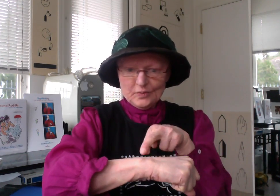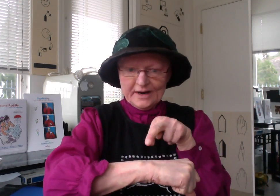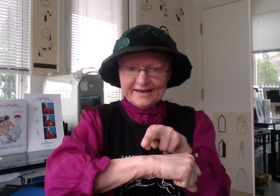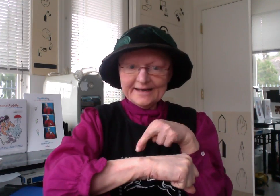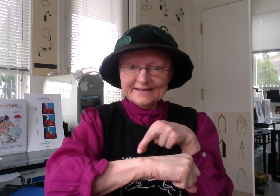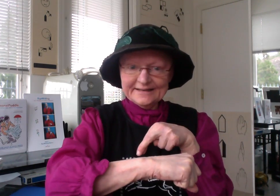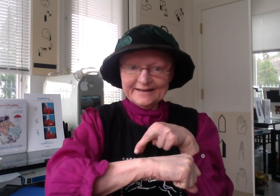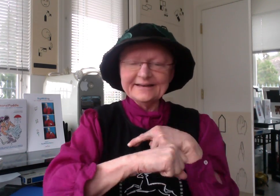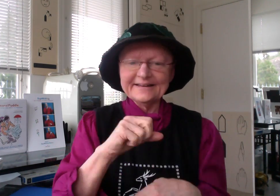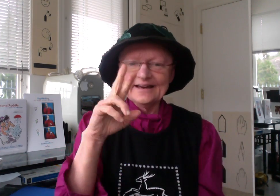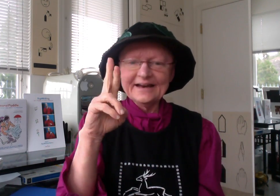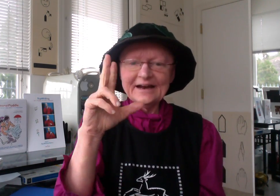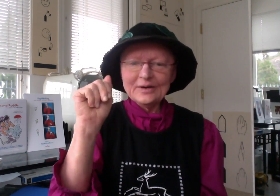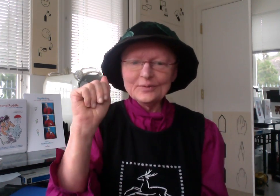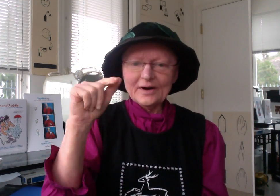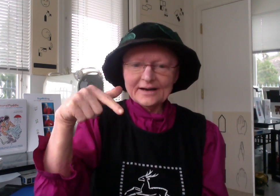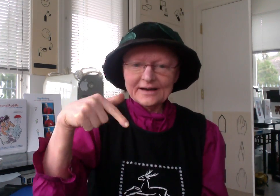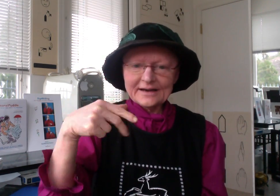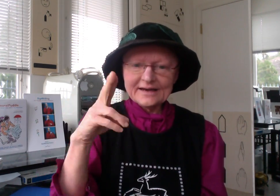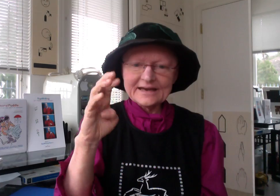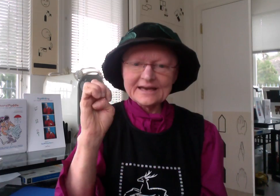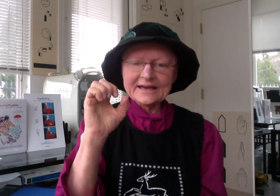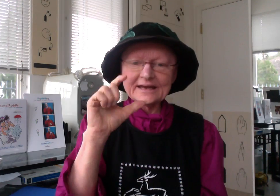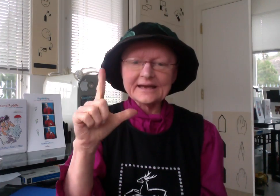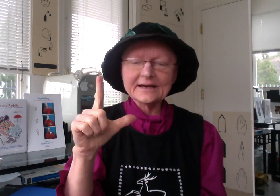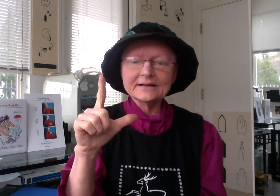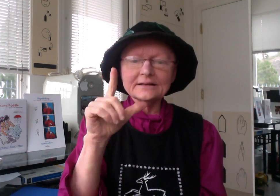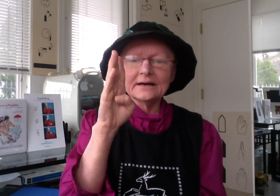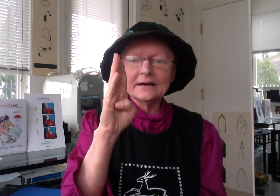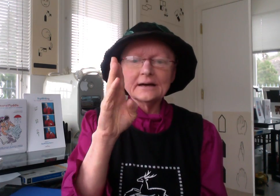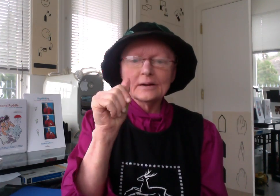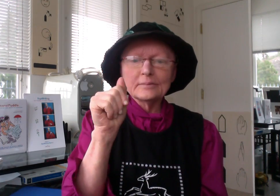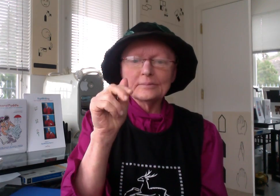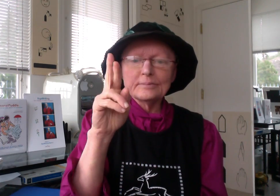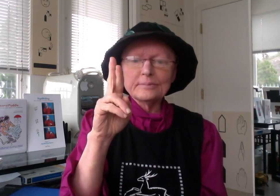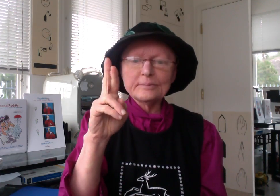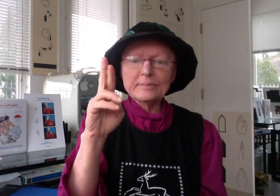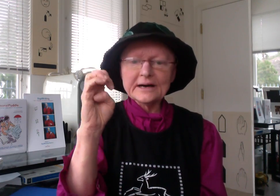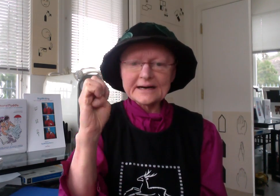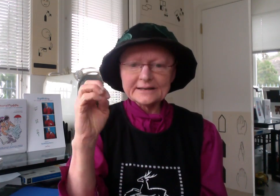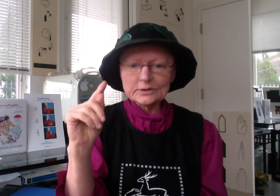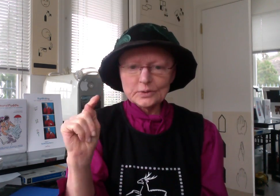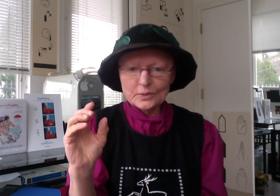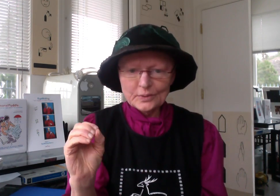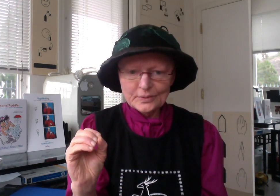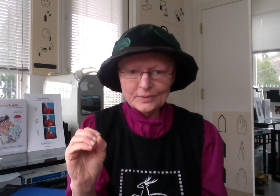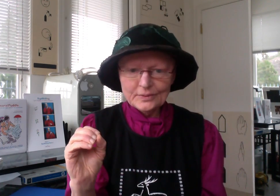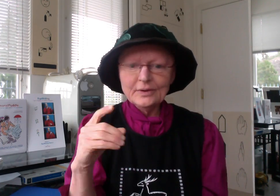Raquel Barreto